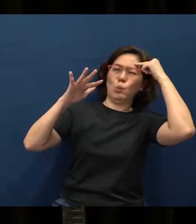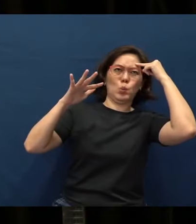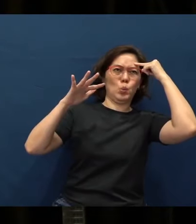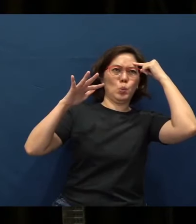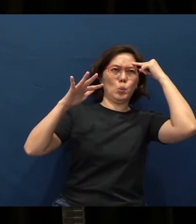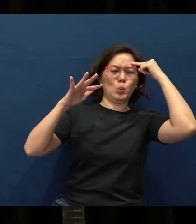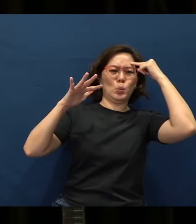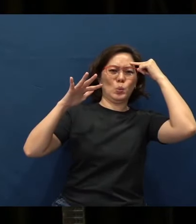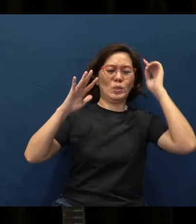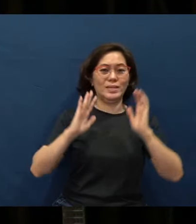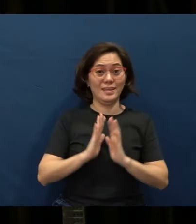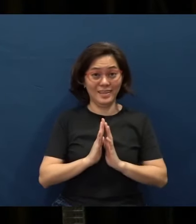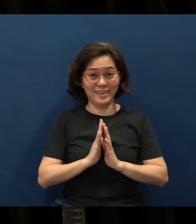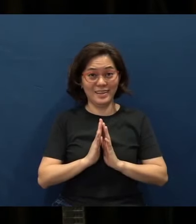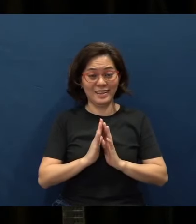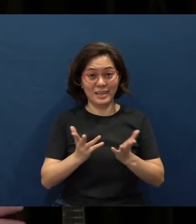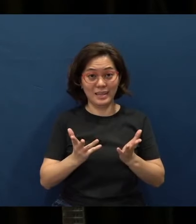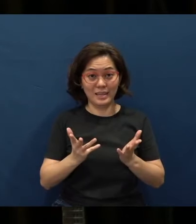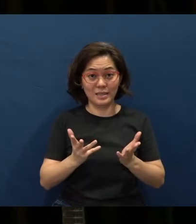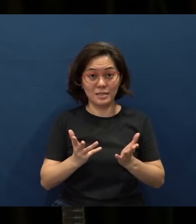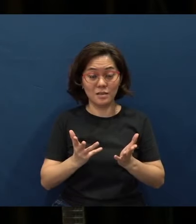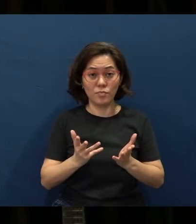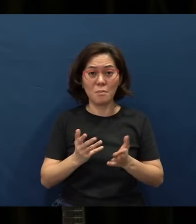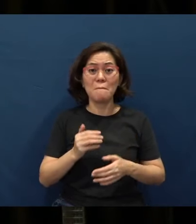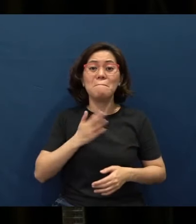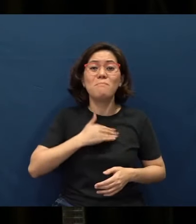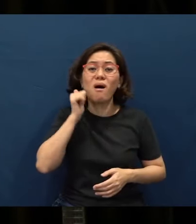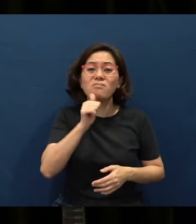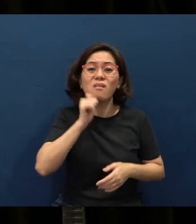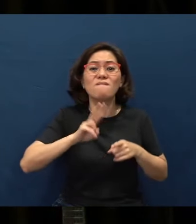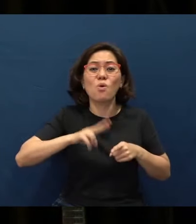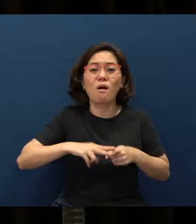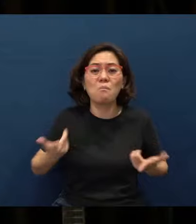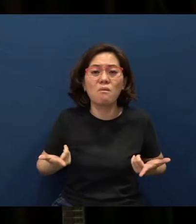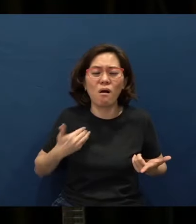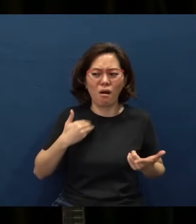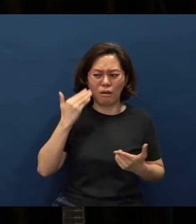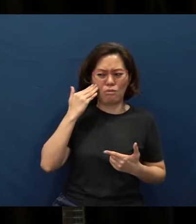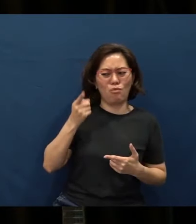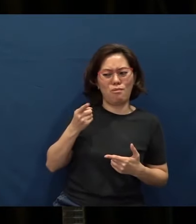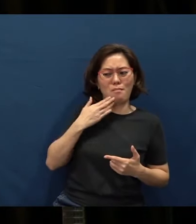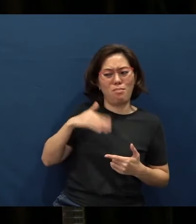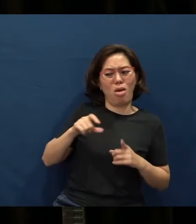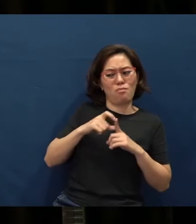They were part of my daily vocabulary. I kind of knew that they were vulgarities all along,